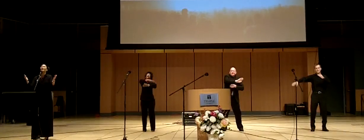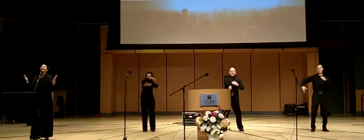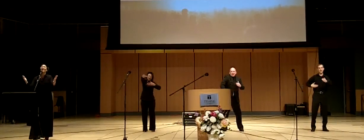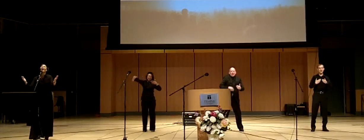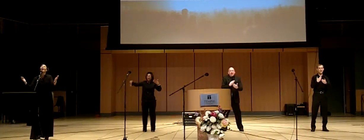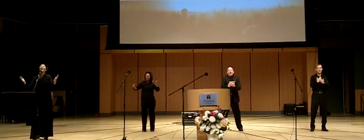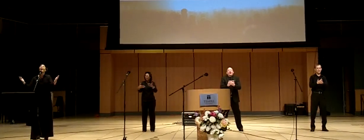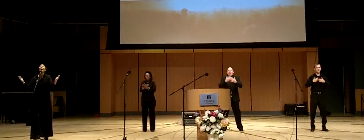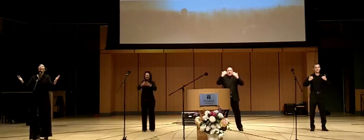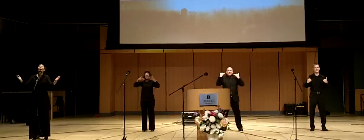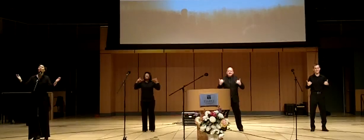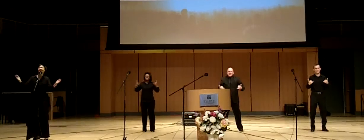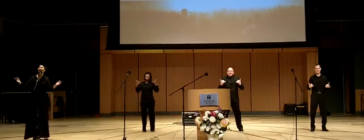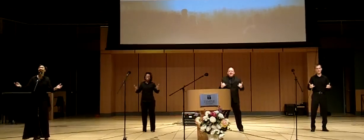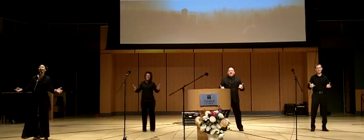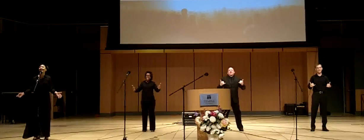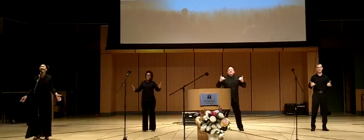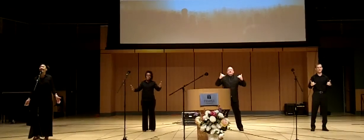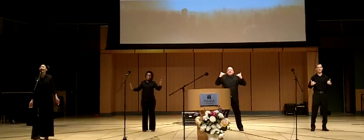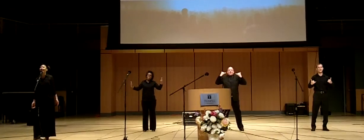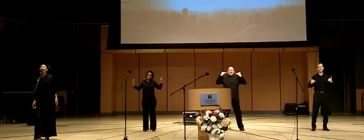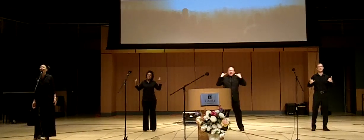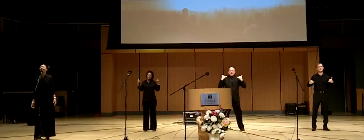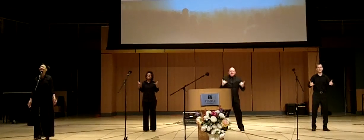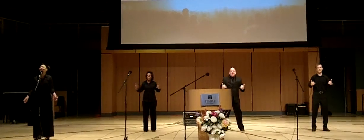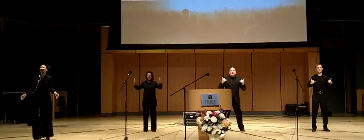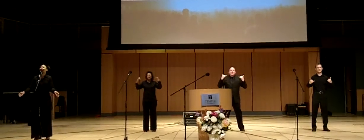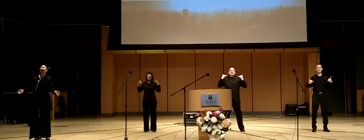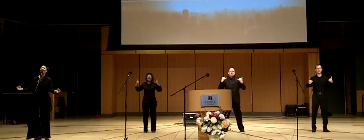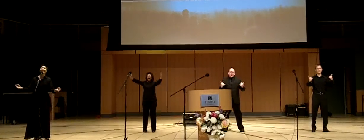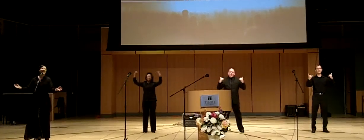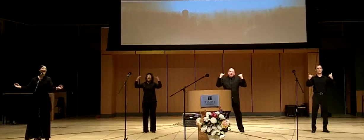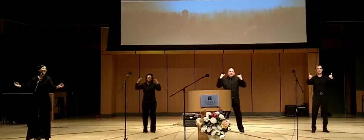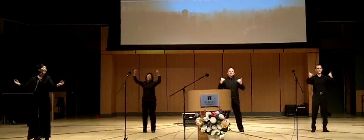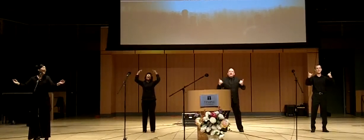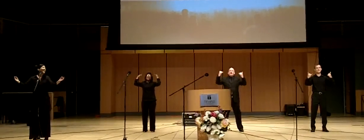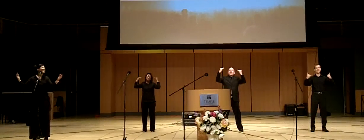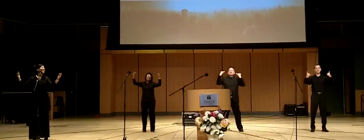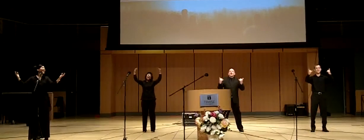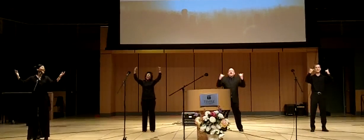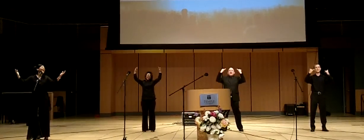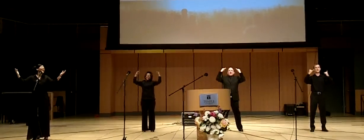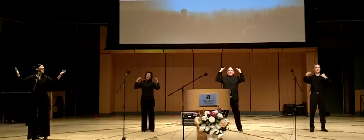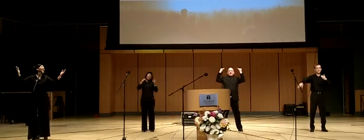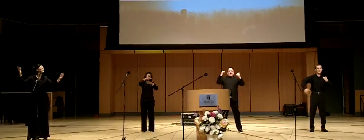he wants it all today